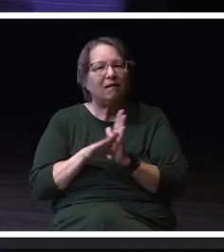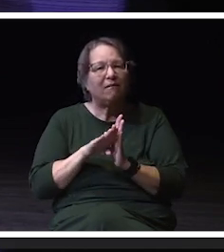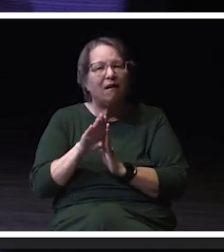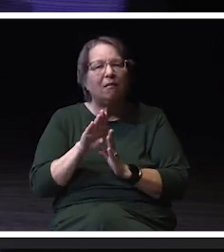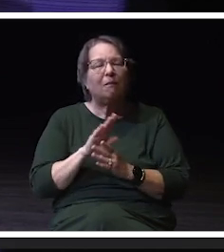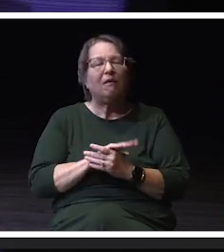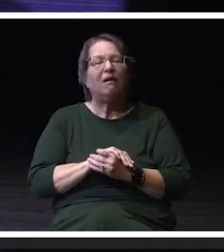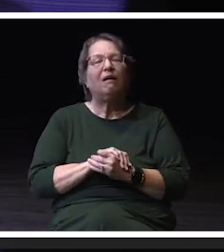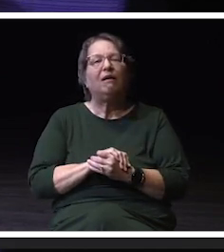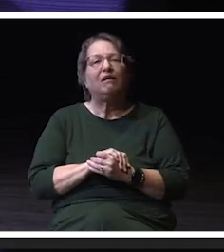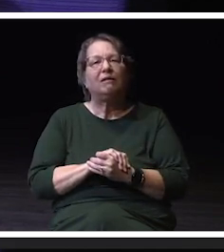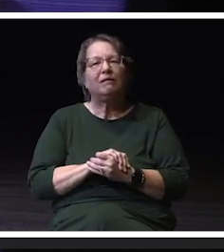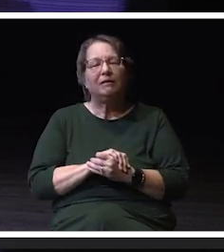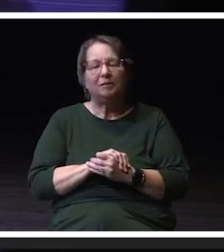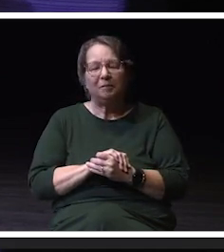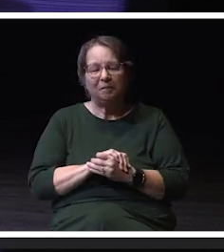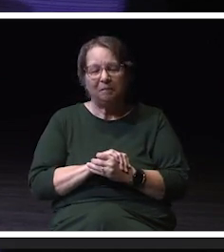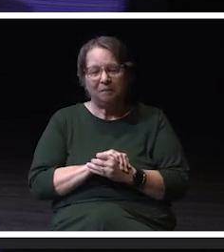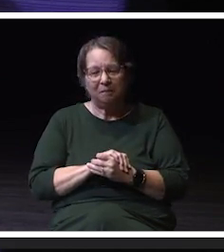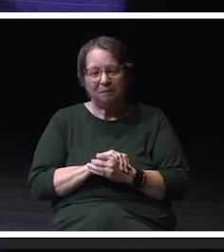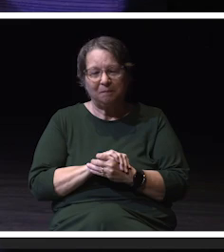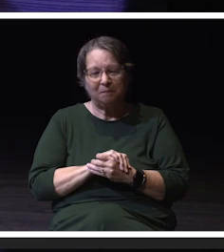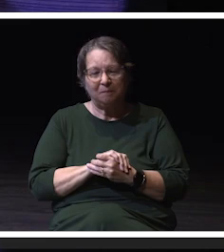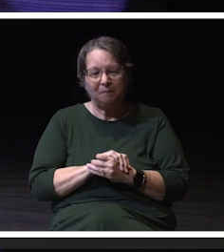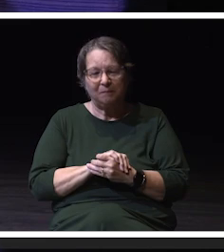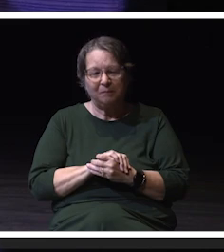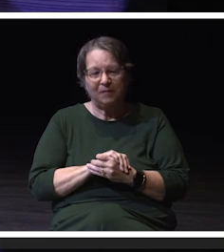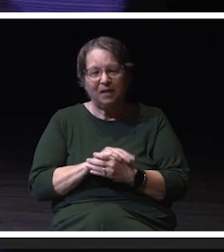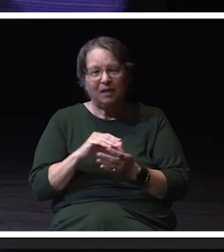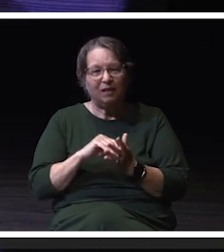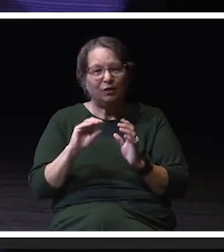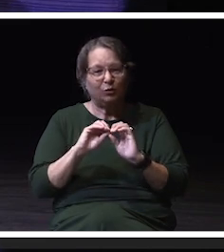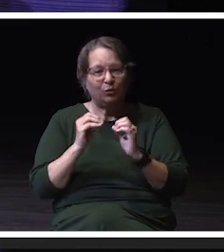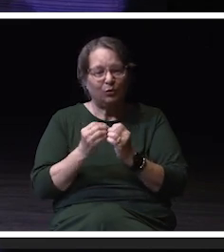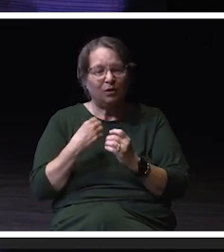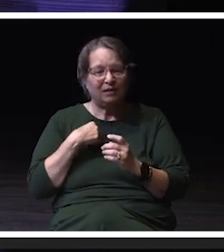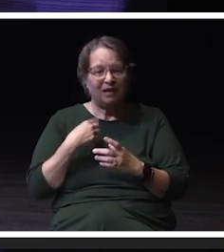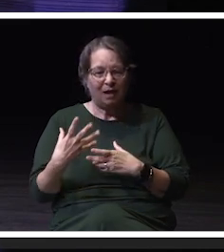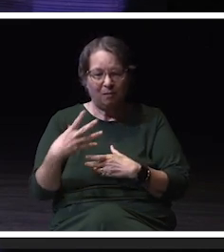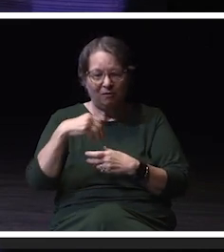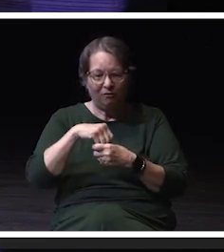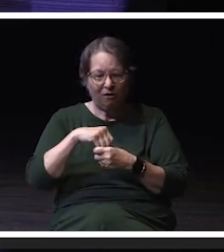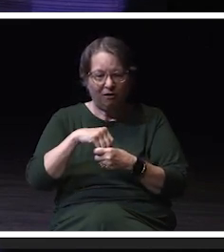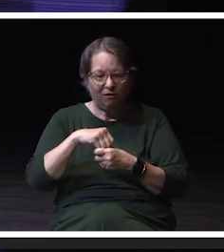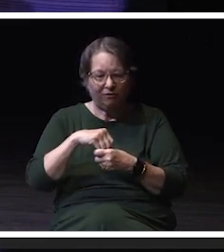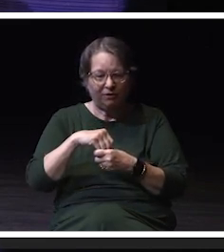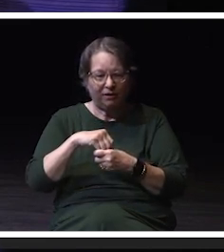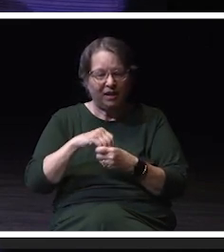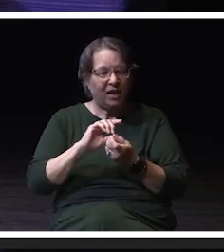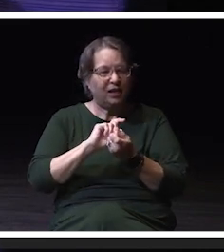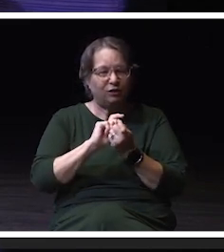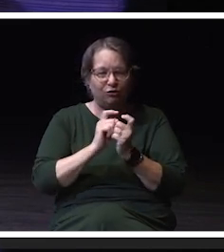as a young man. The student organizations that I've been a part of, they've transformed me and created